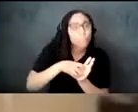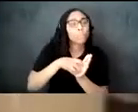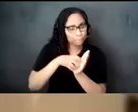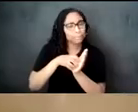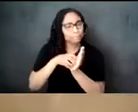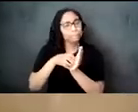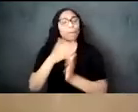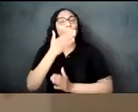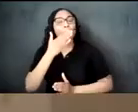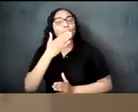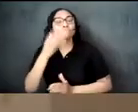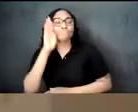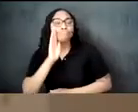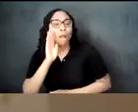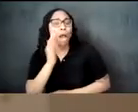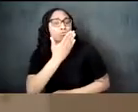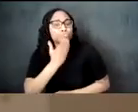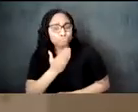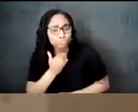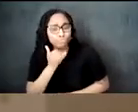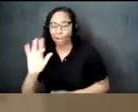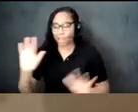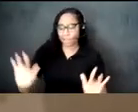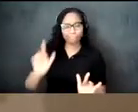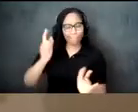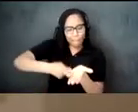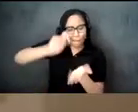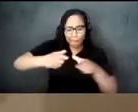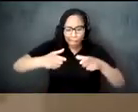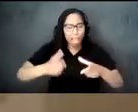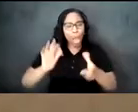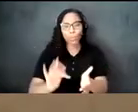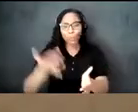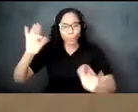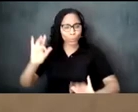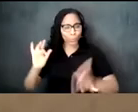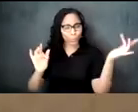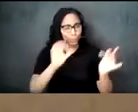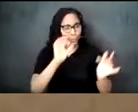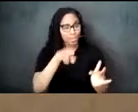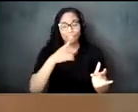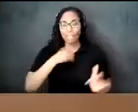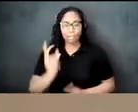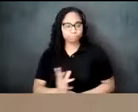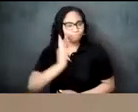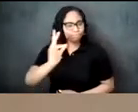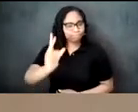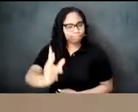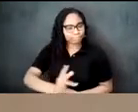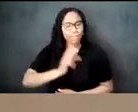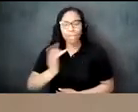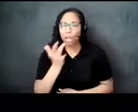tea glasses and pots drinking moroccan tea is not only a luxury of tongue but also with the eyes